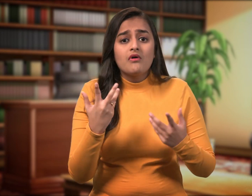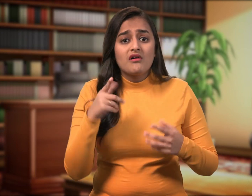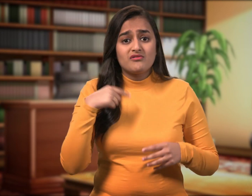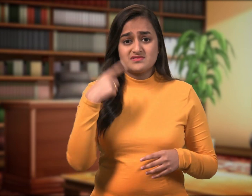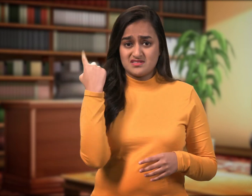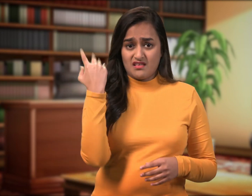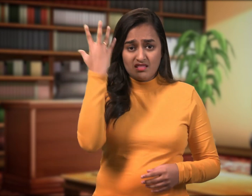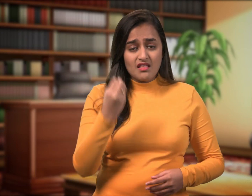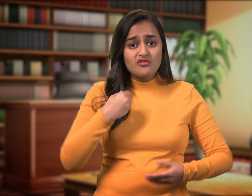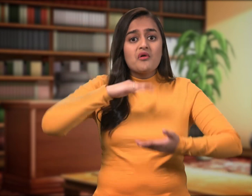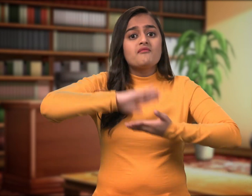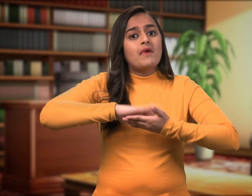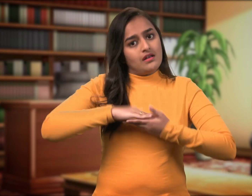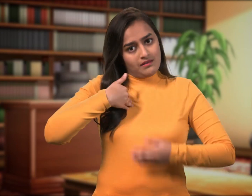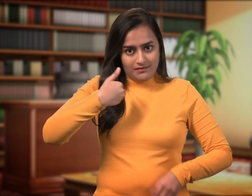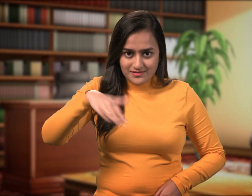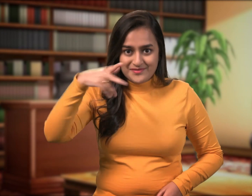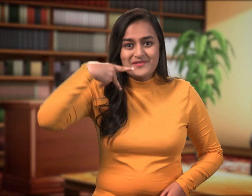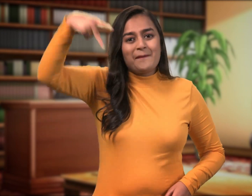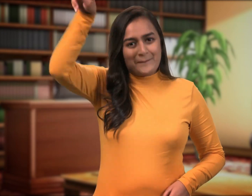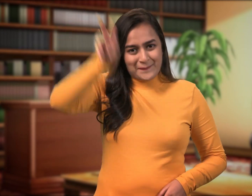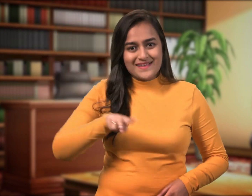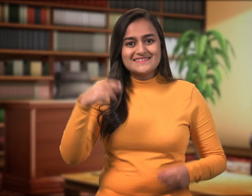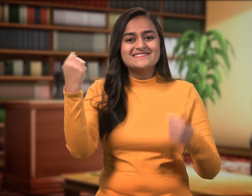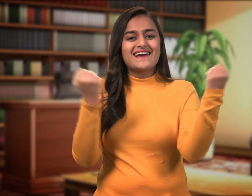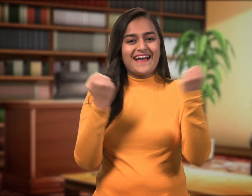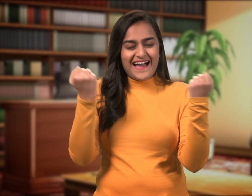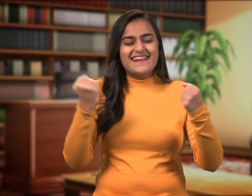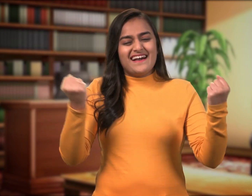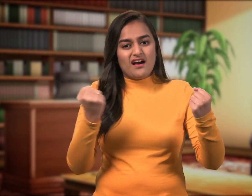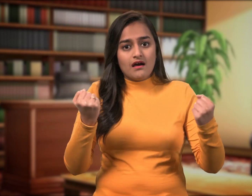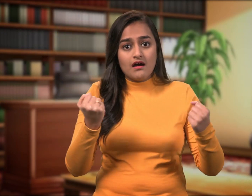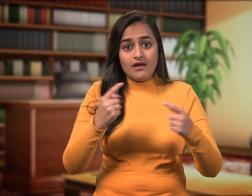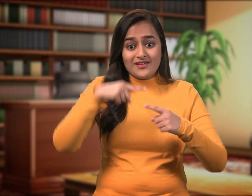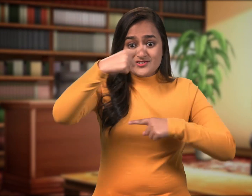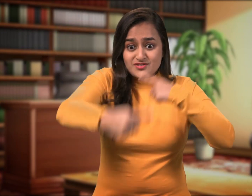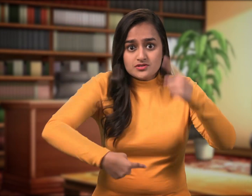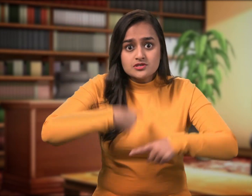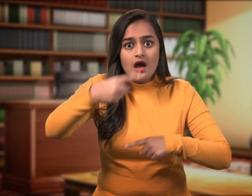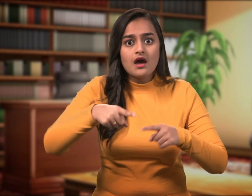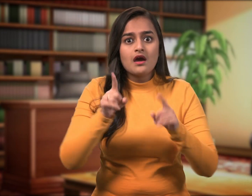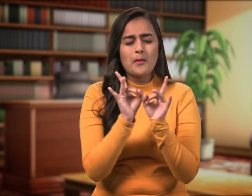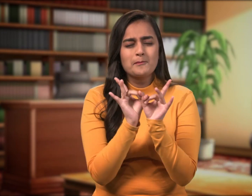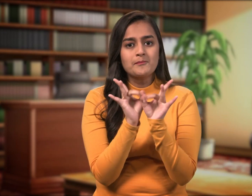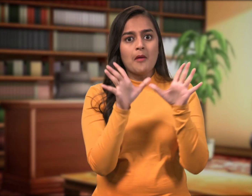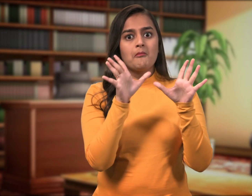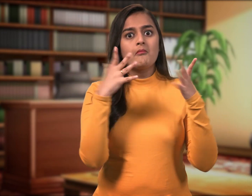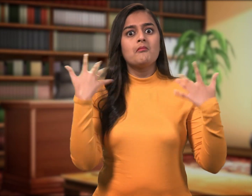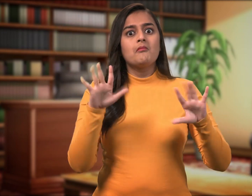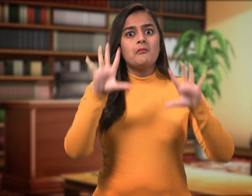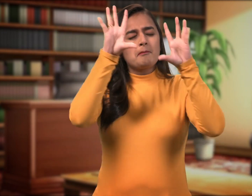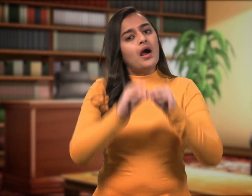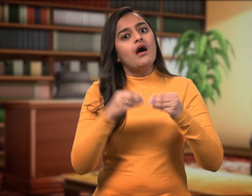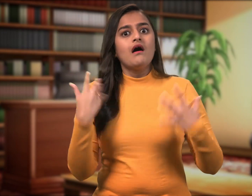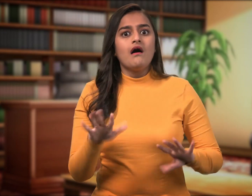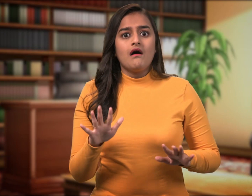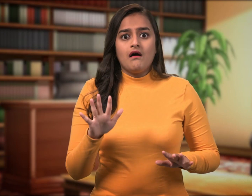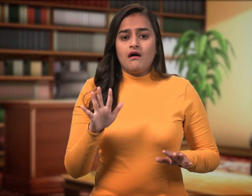We had gone out to a wedding last night and on our way back the tire of the car burst